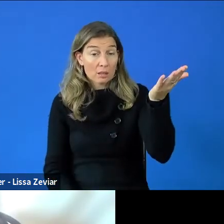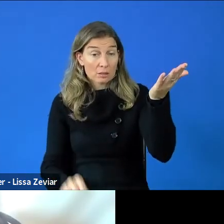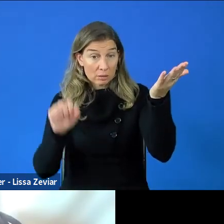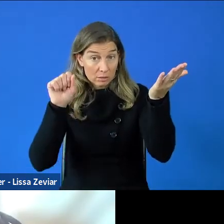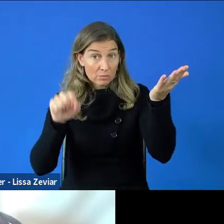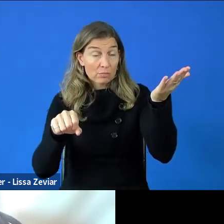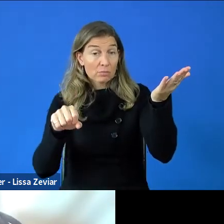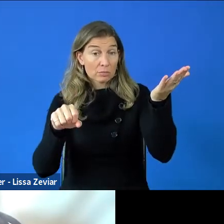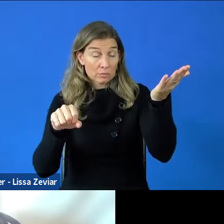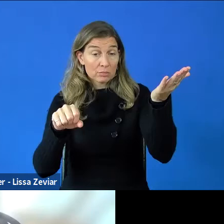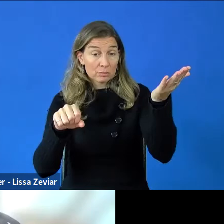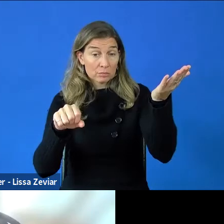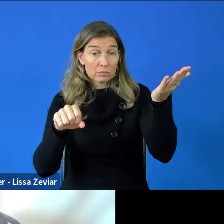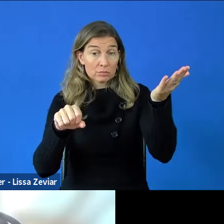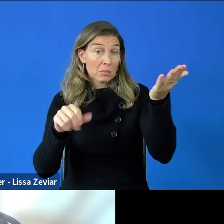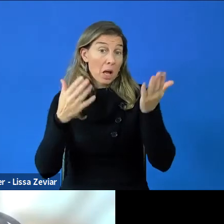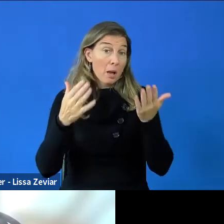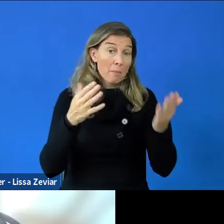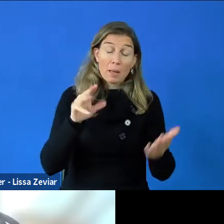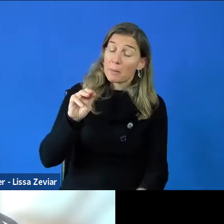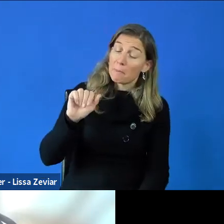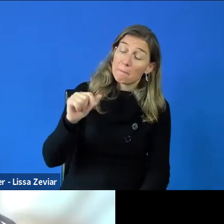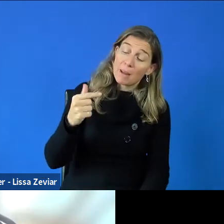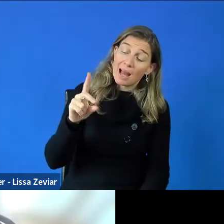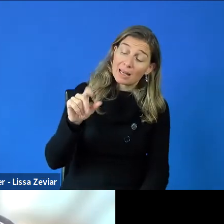And perhaps Magdalena can organise another webinar